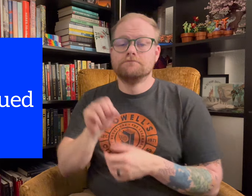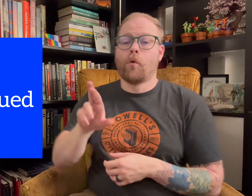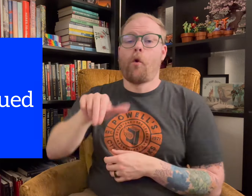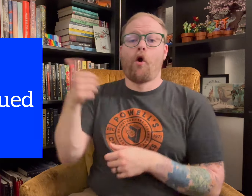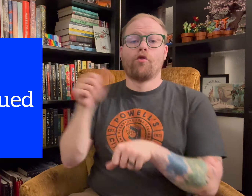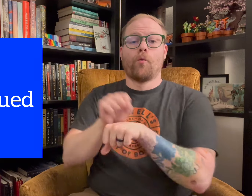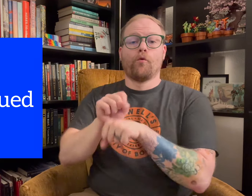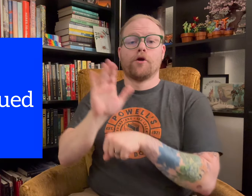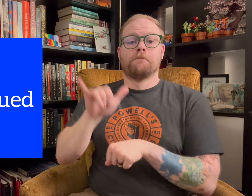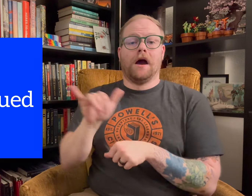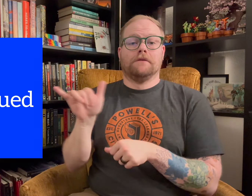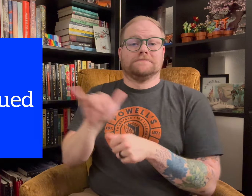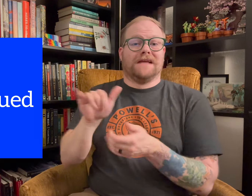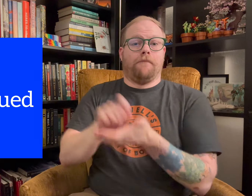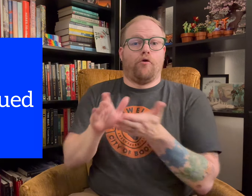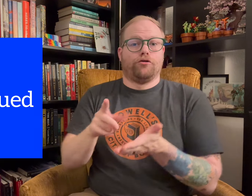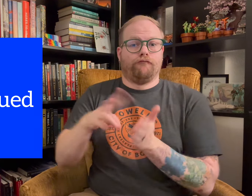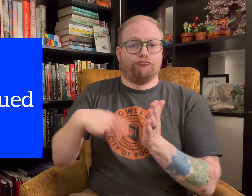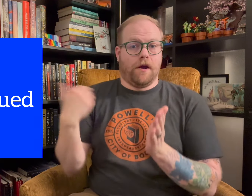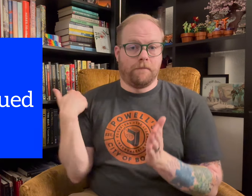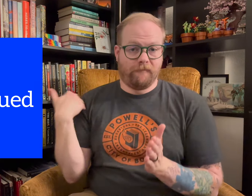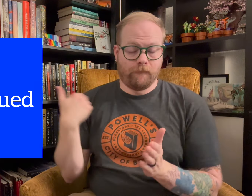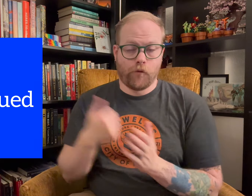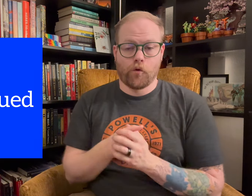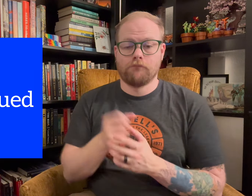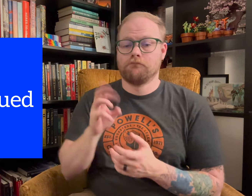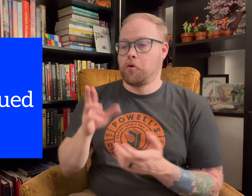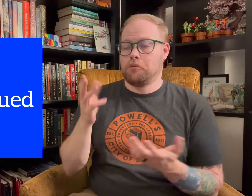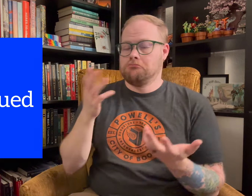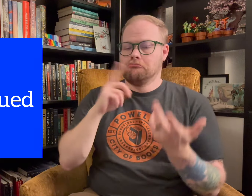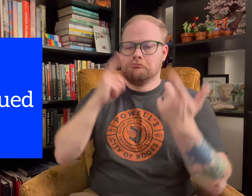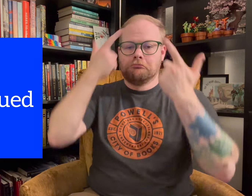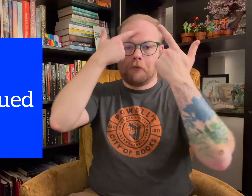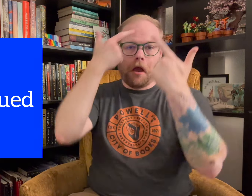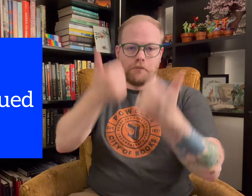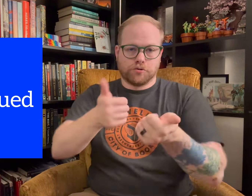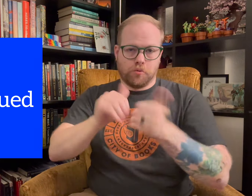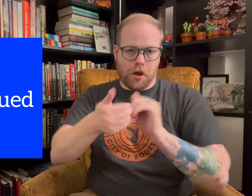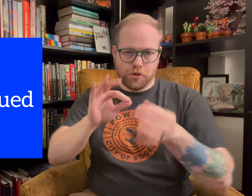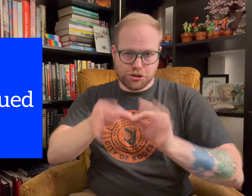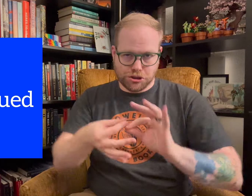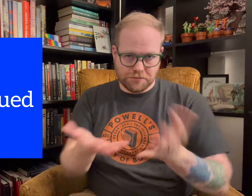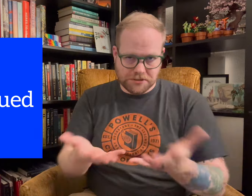or another work by an author you’ve read before, up to you how you interpret it.